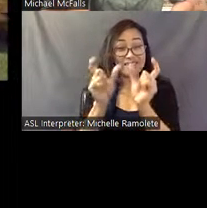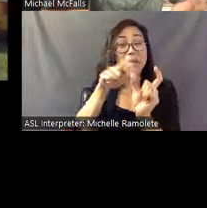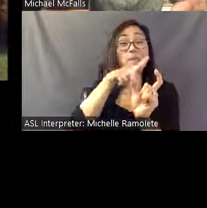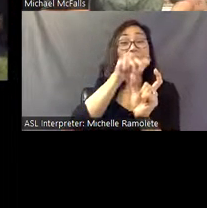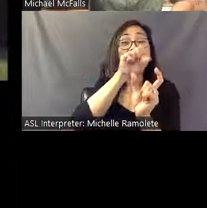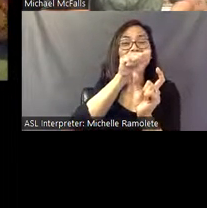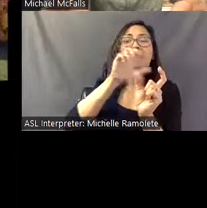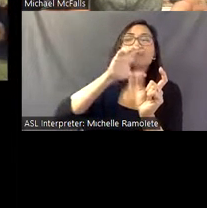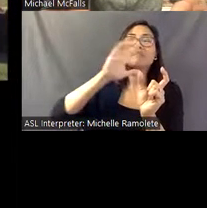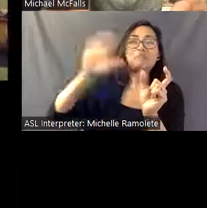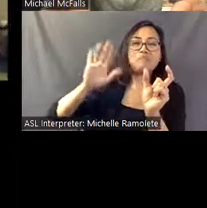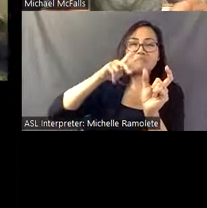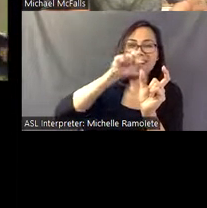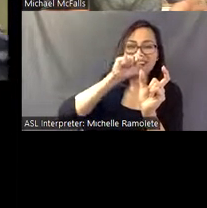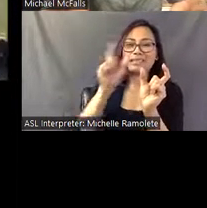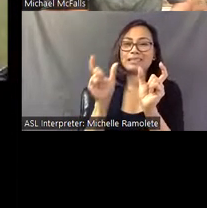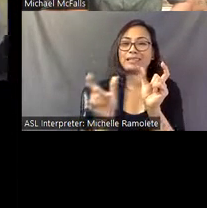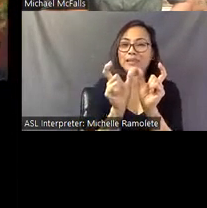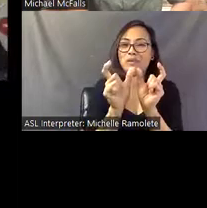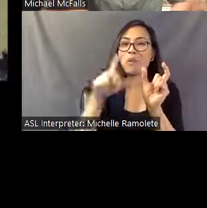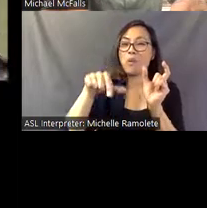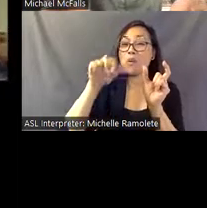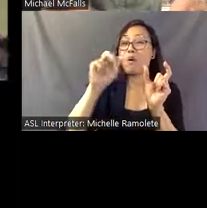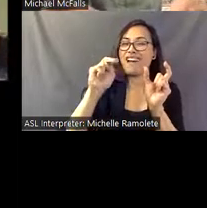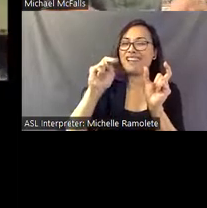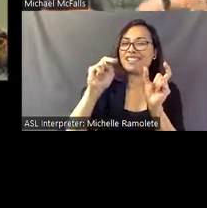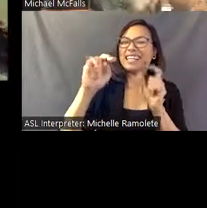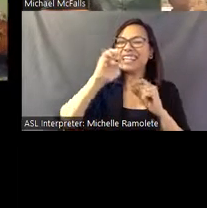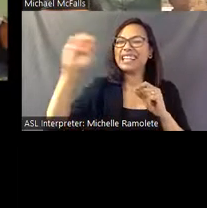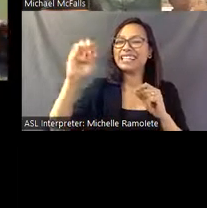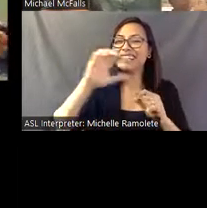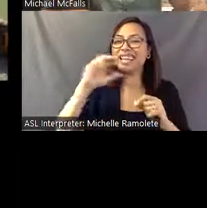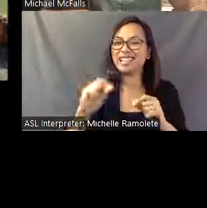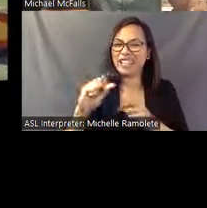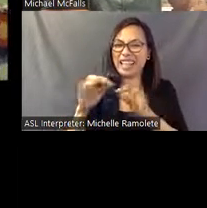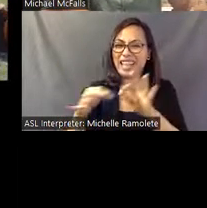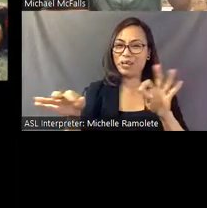Asian language that means 'the future,' right, meaning that Pasaquan is where the past and